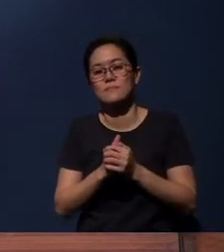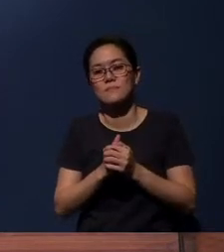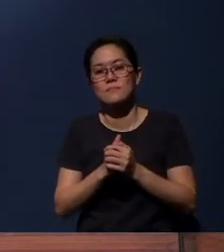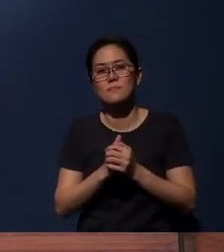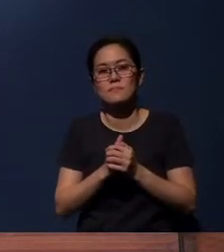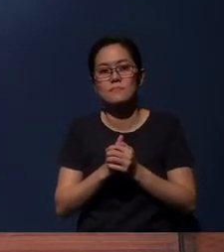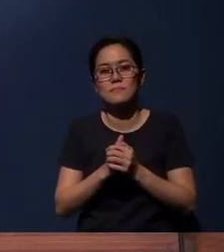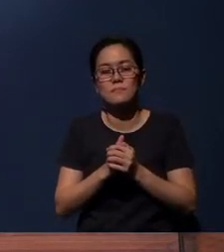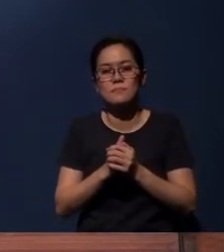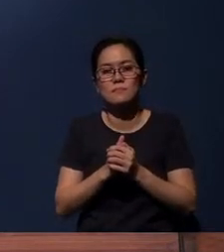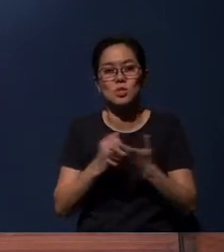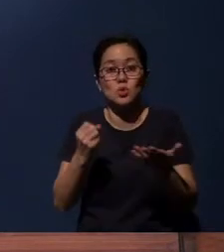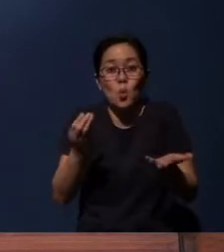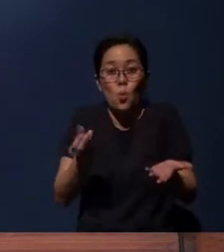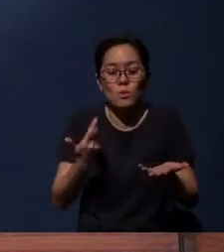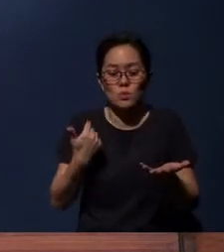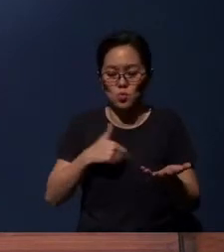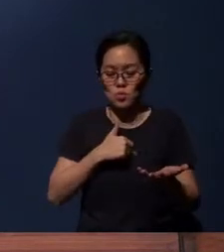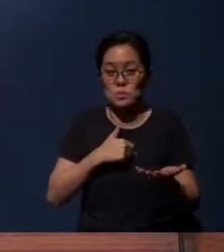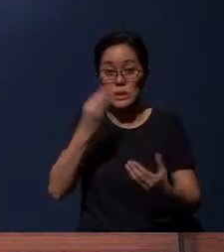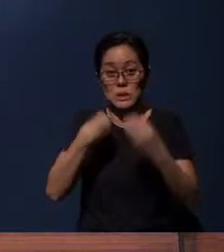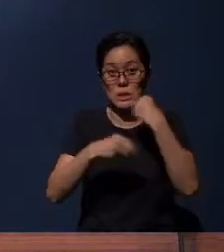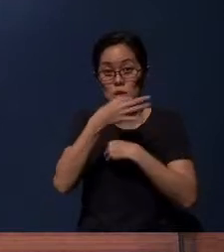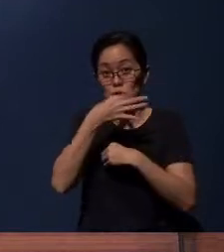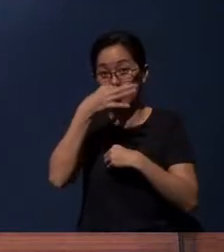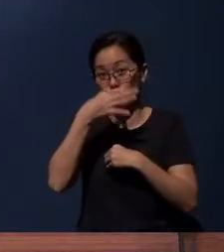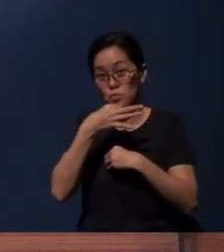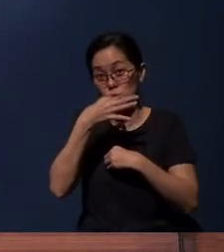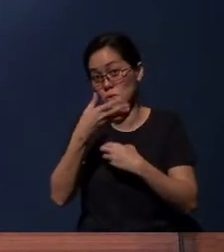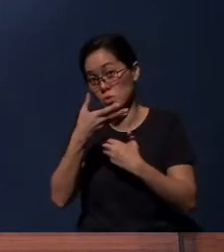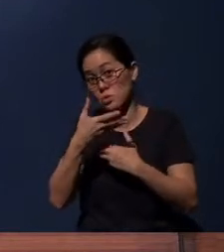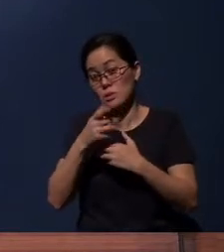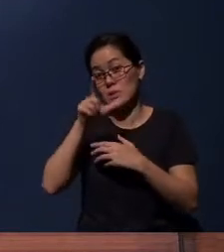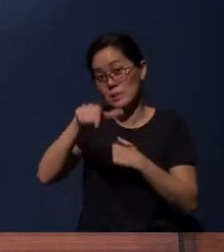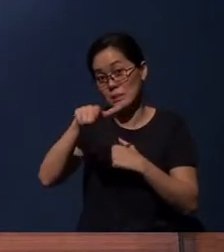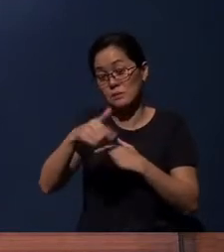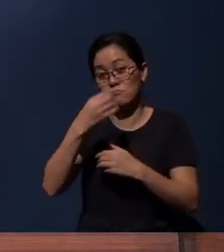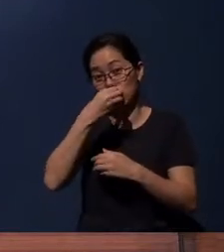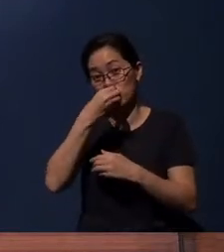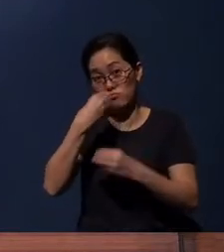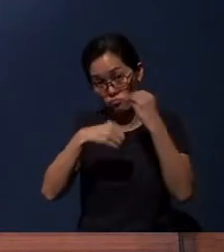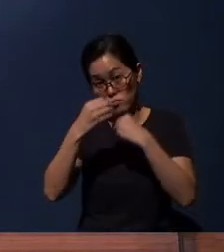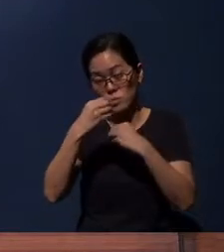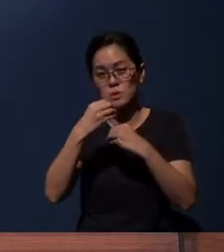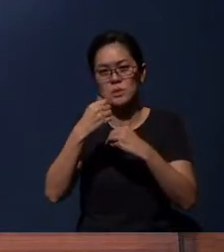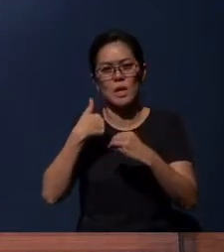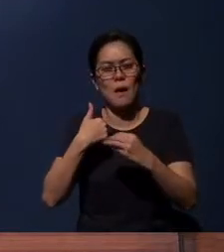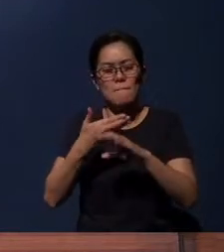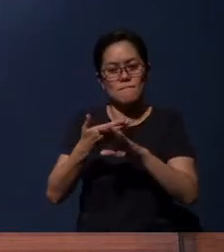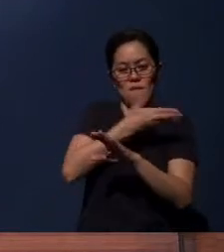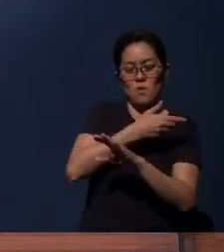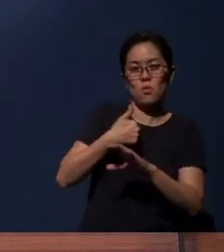So as we partake of the communion later, just before that, I just want to give all